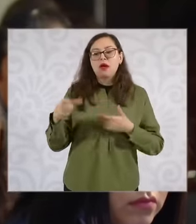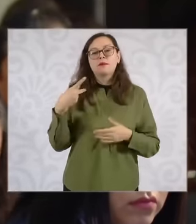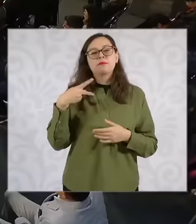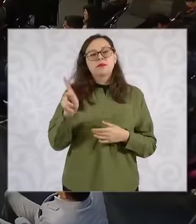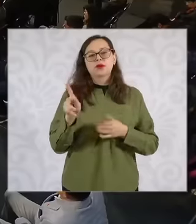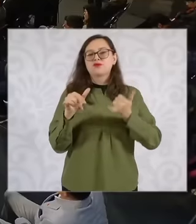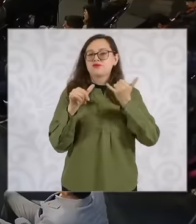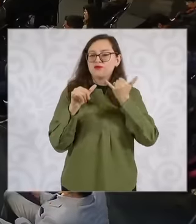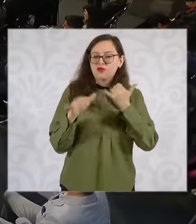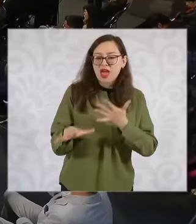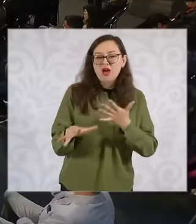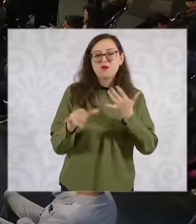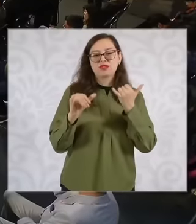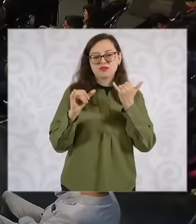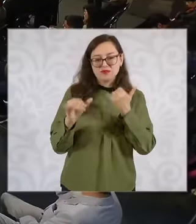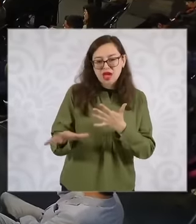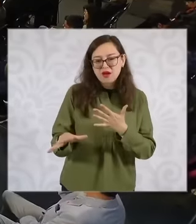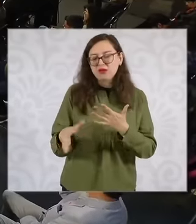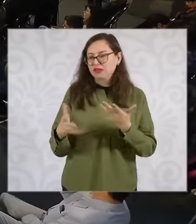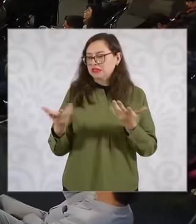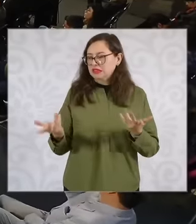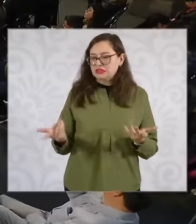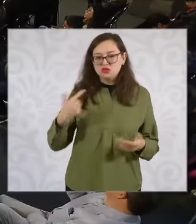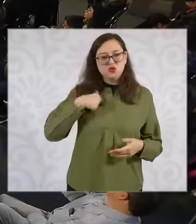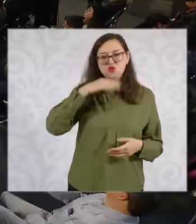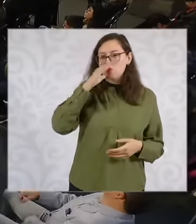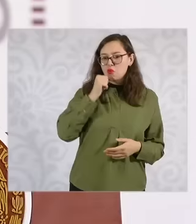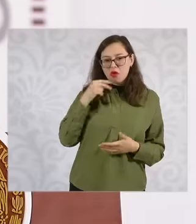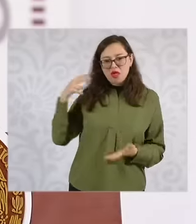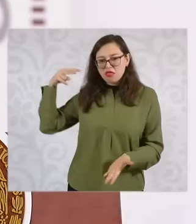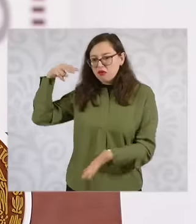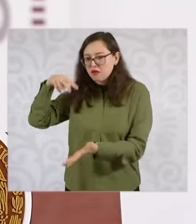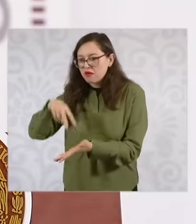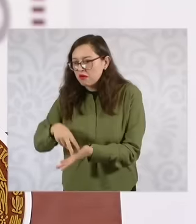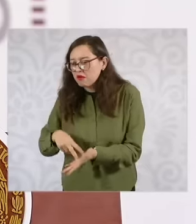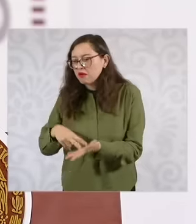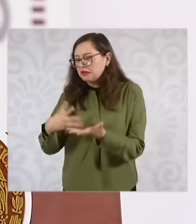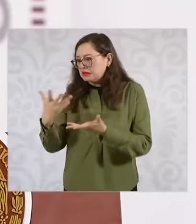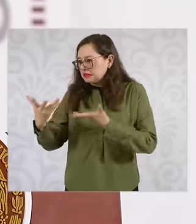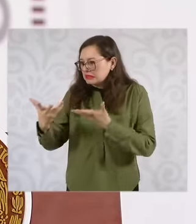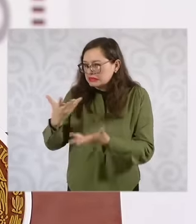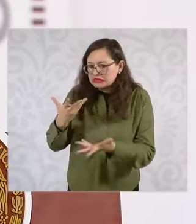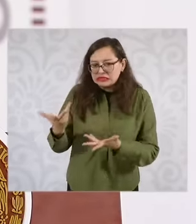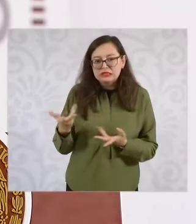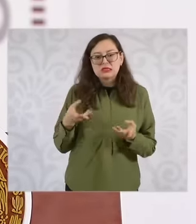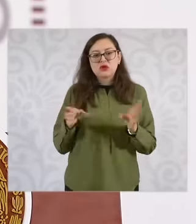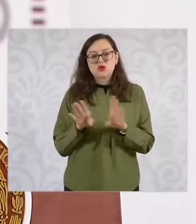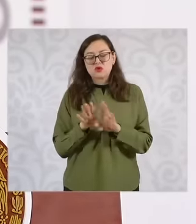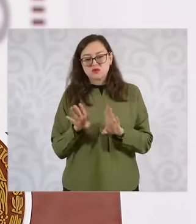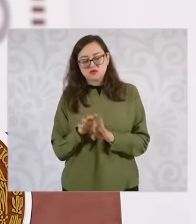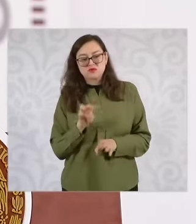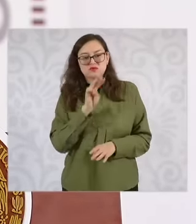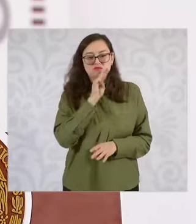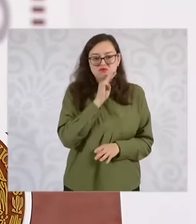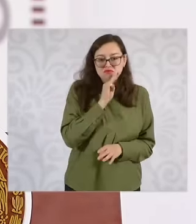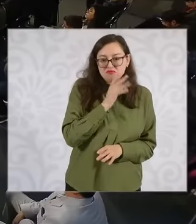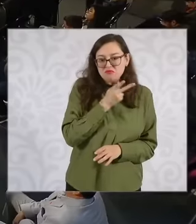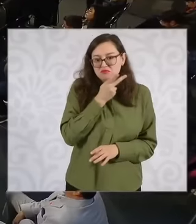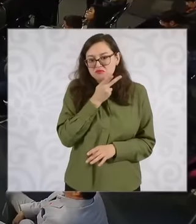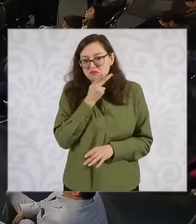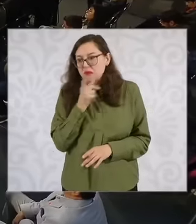because we are here and well, if we have our mother, father they also give them